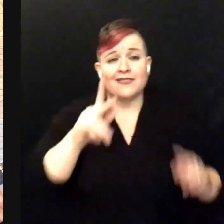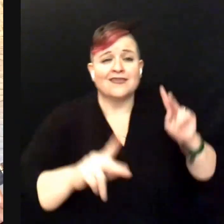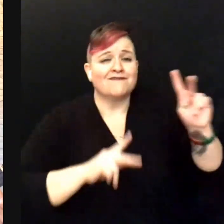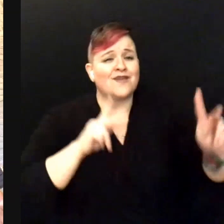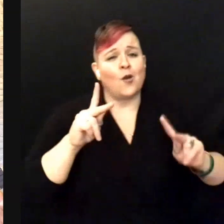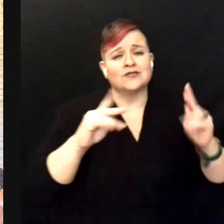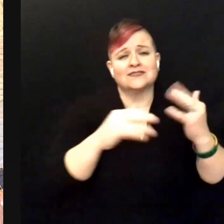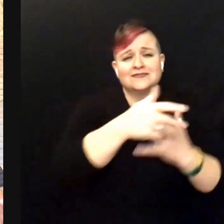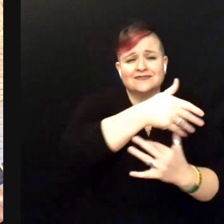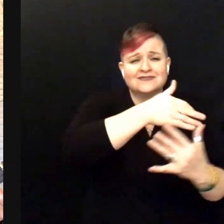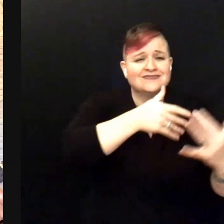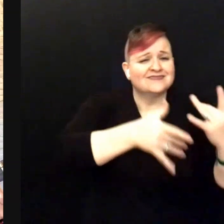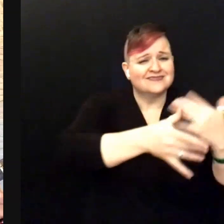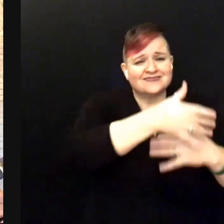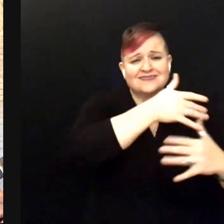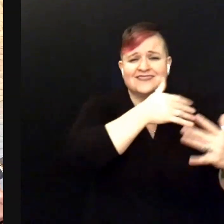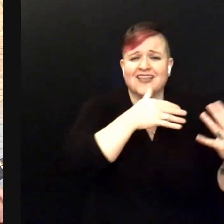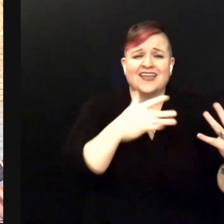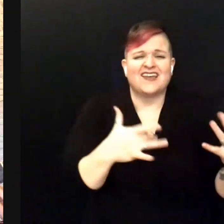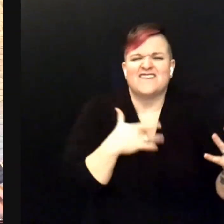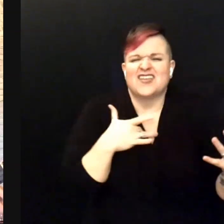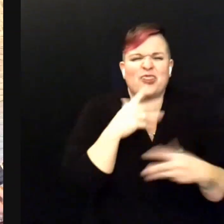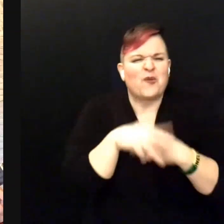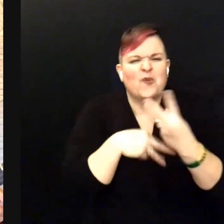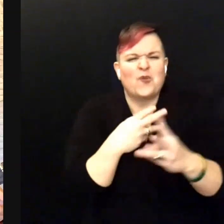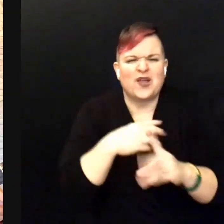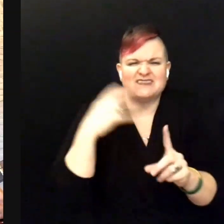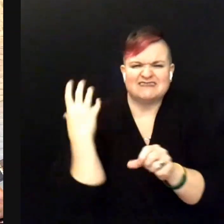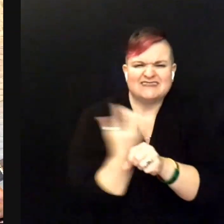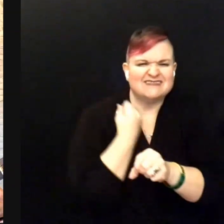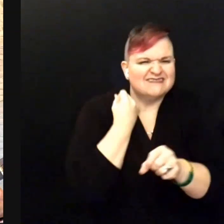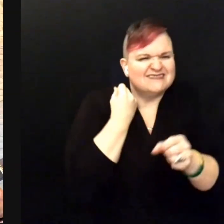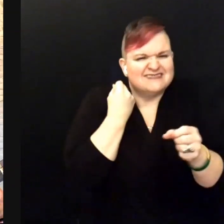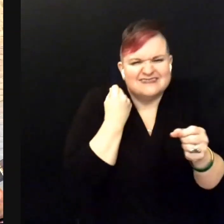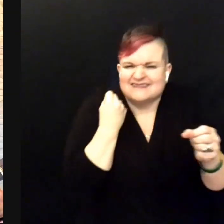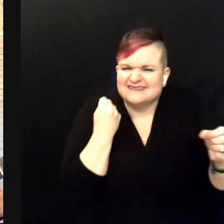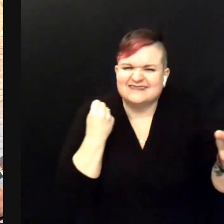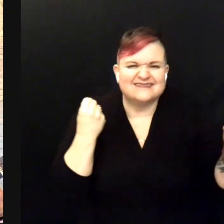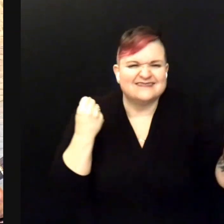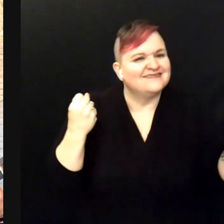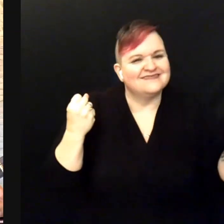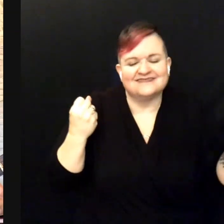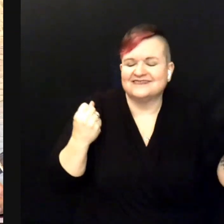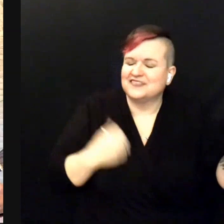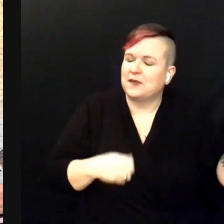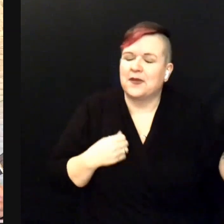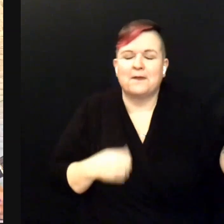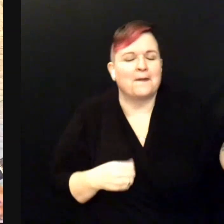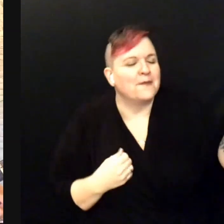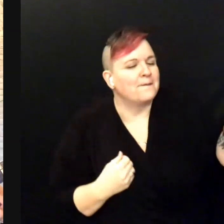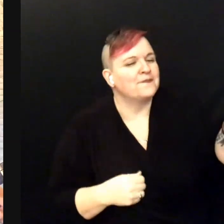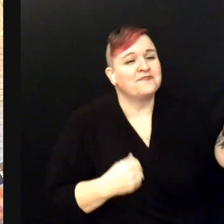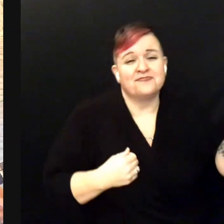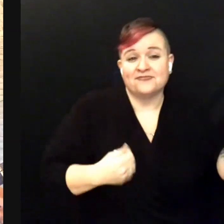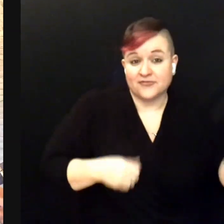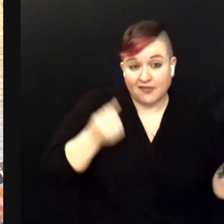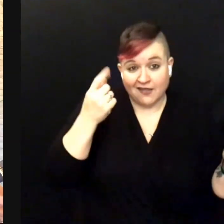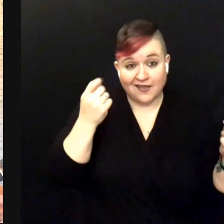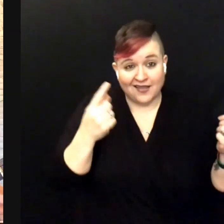And the world is mine On Blue Bayou Where those fishing boats